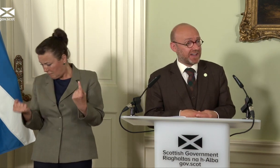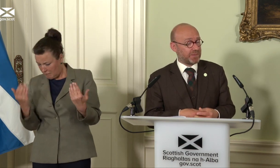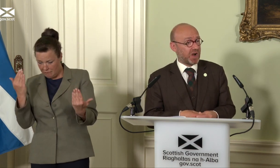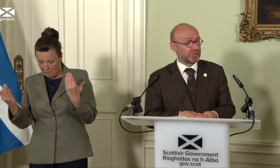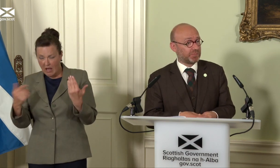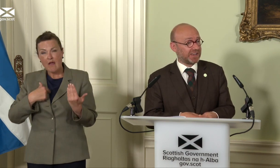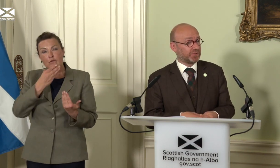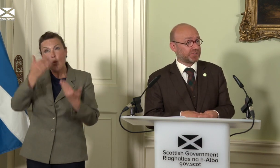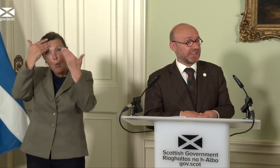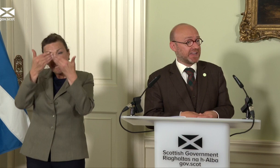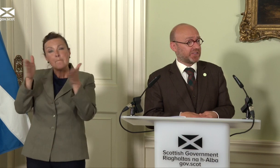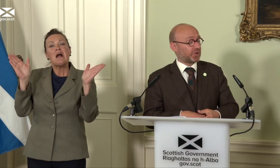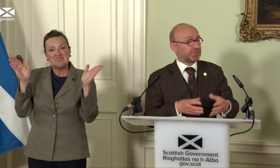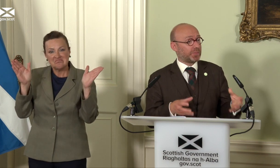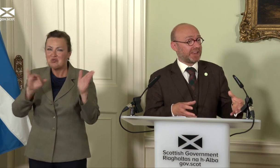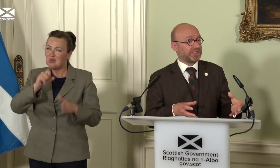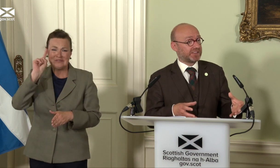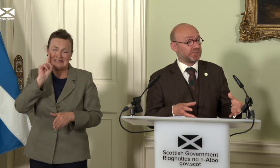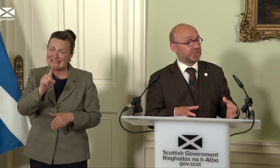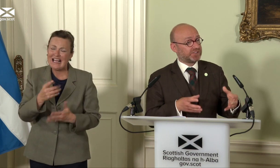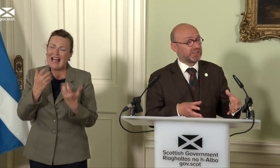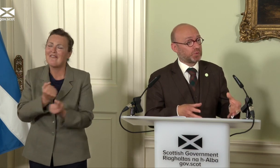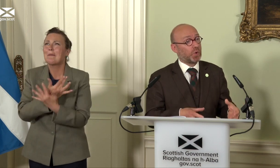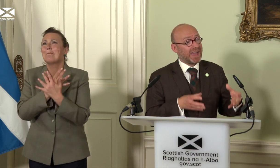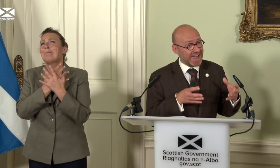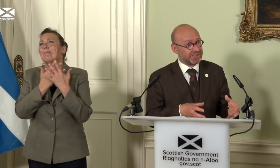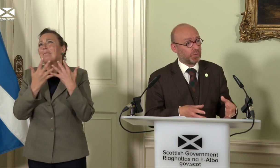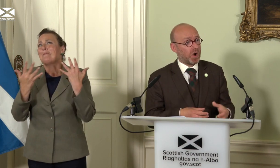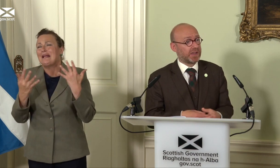impartial mind, you’ll see that on so many of these issues, the status quo isn’t working.